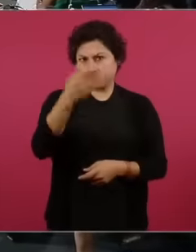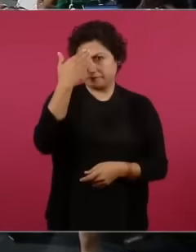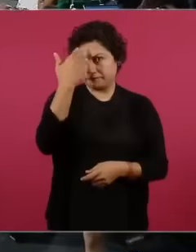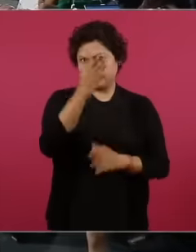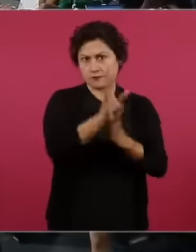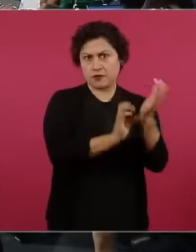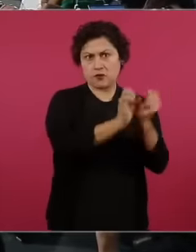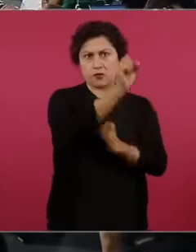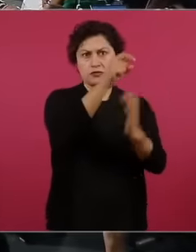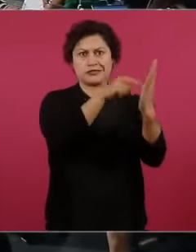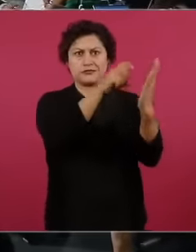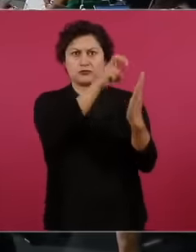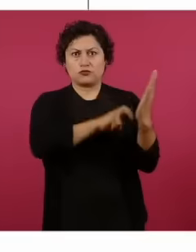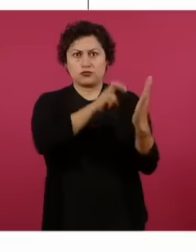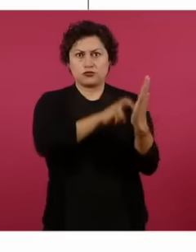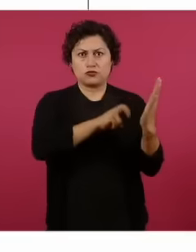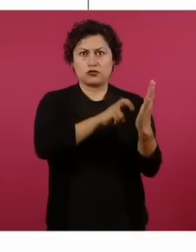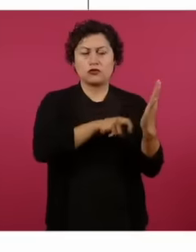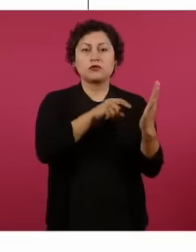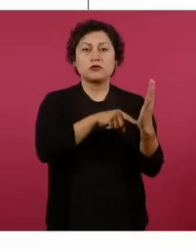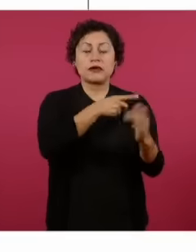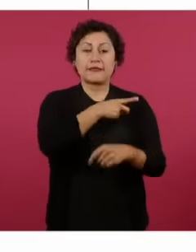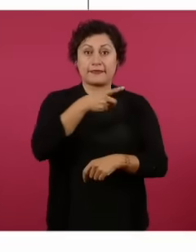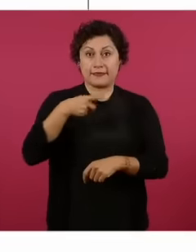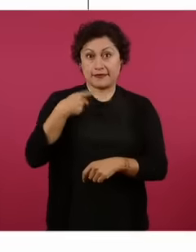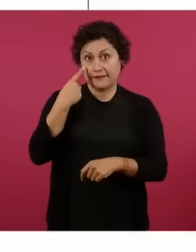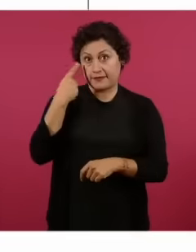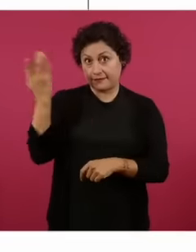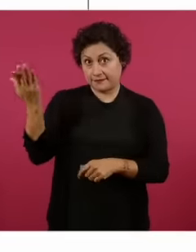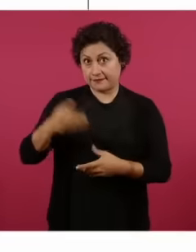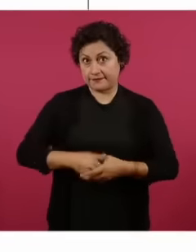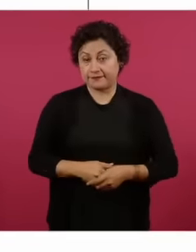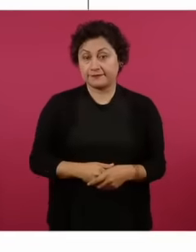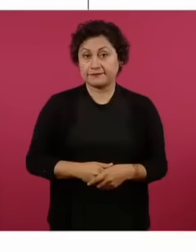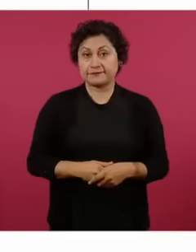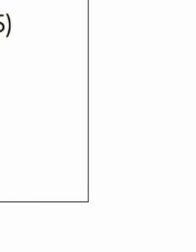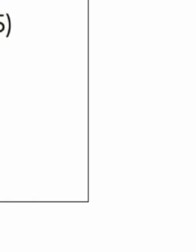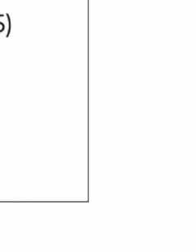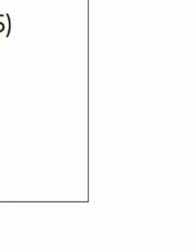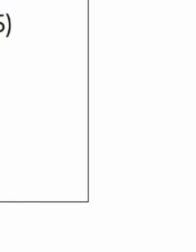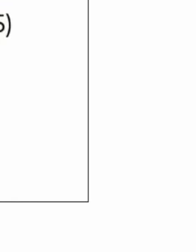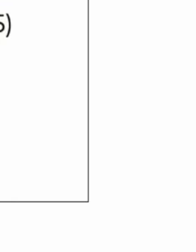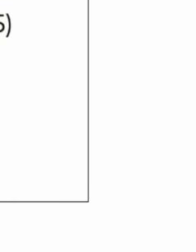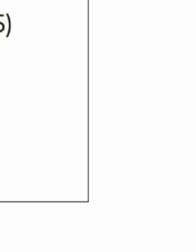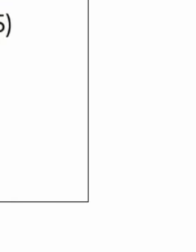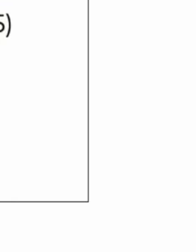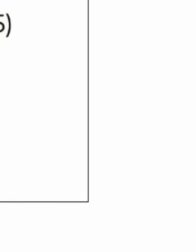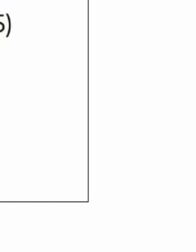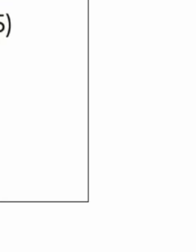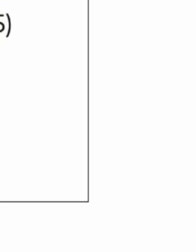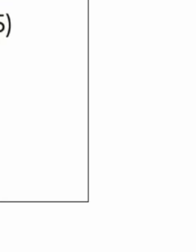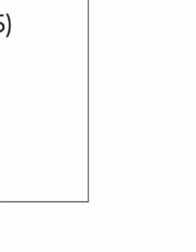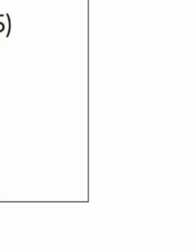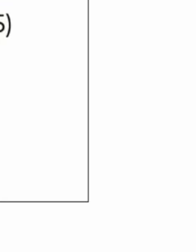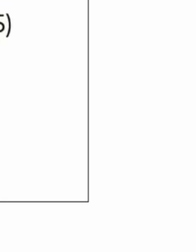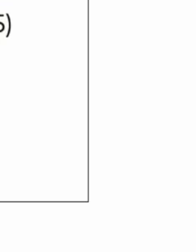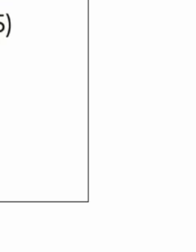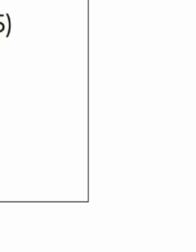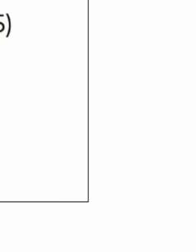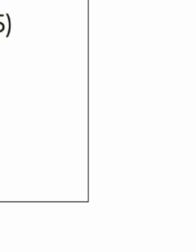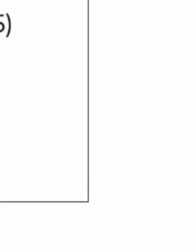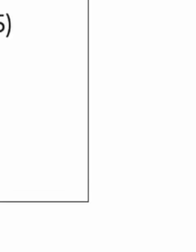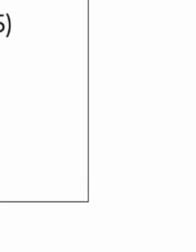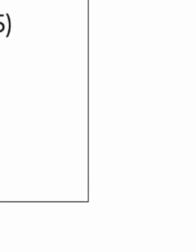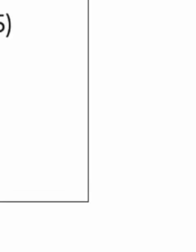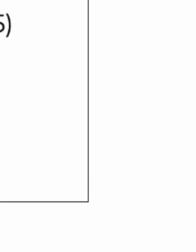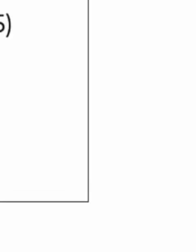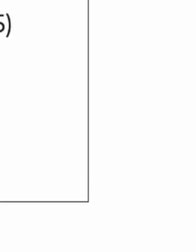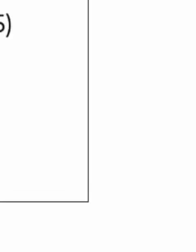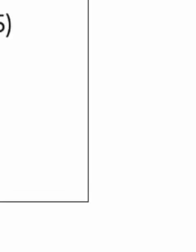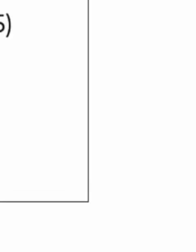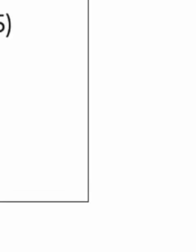the approval of the chamber of deputies the chamber of senators with a qualified majority